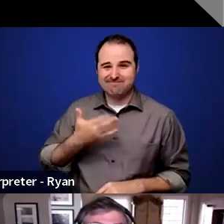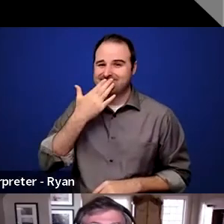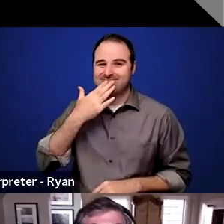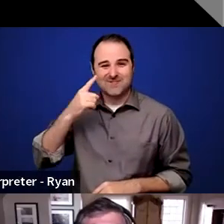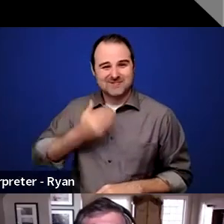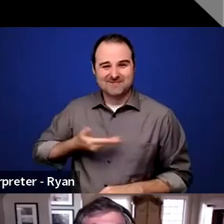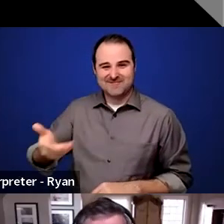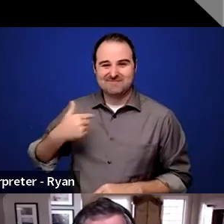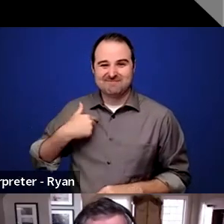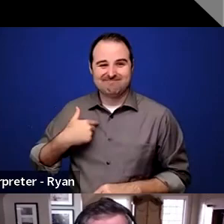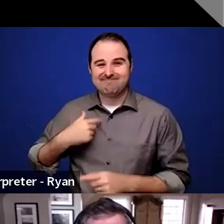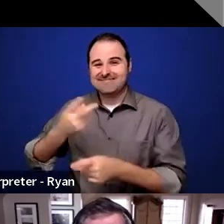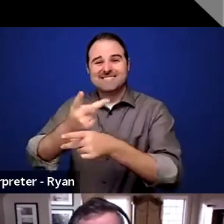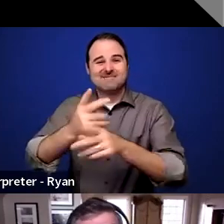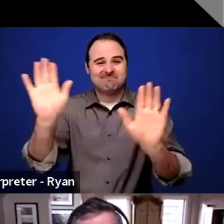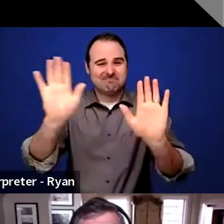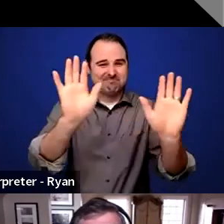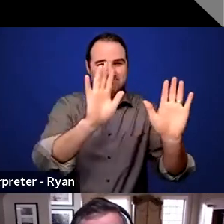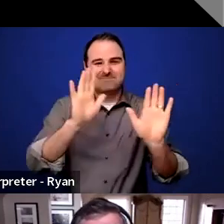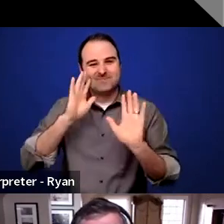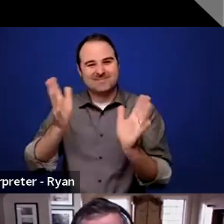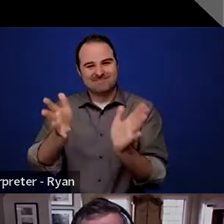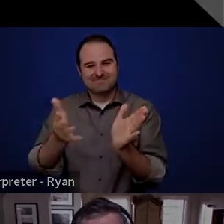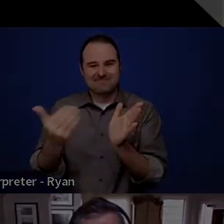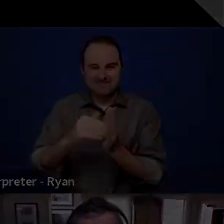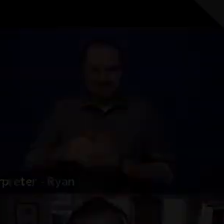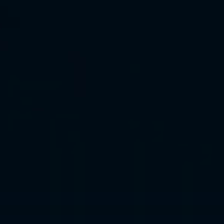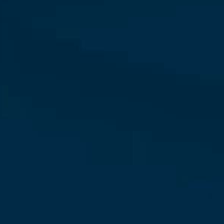Take care everybody, talk again. All right, thank you so much. Thank you!